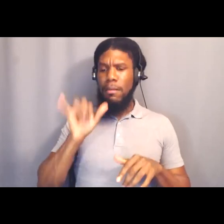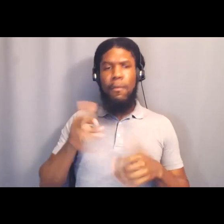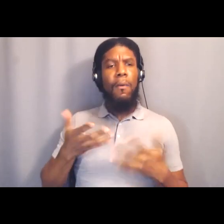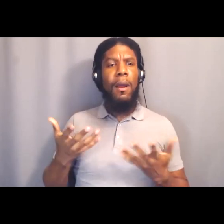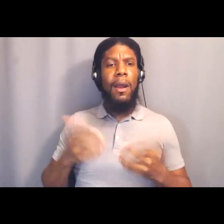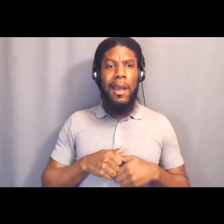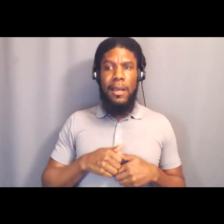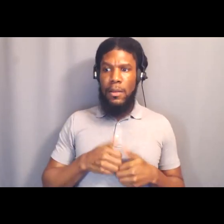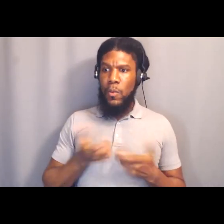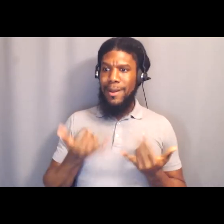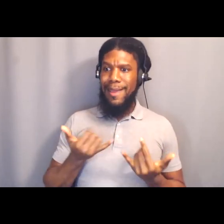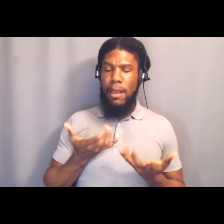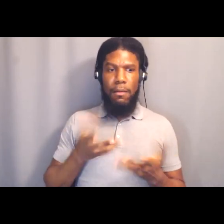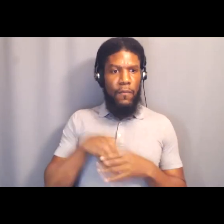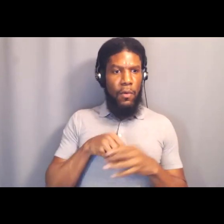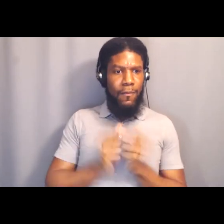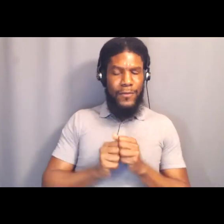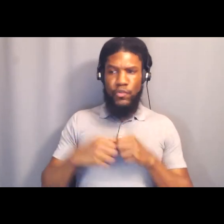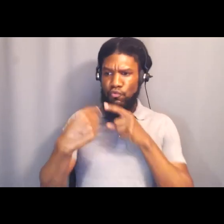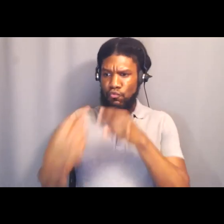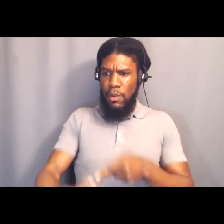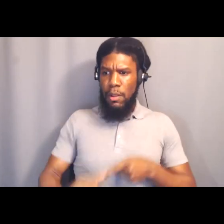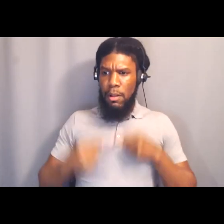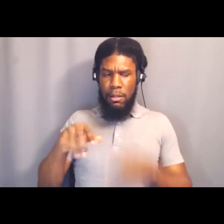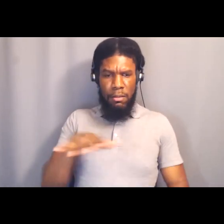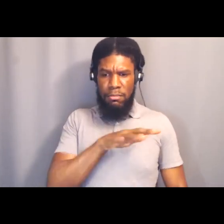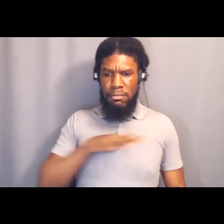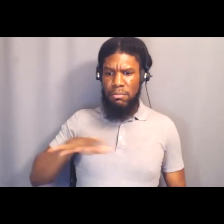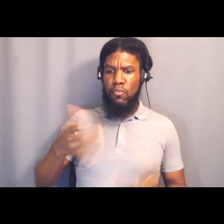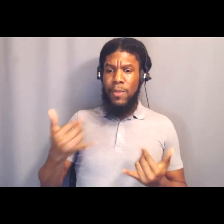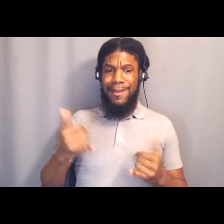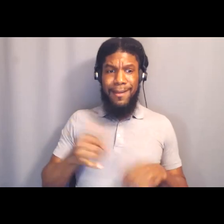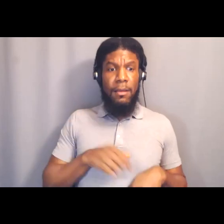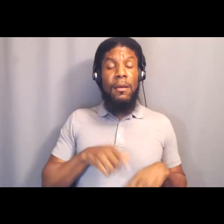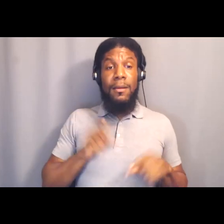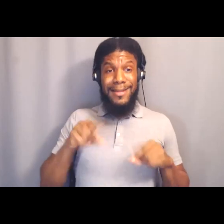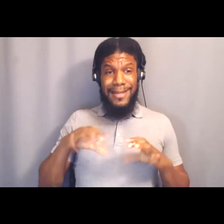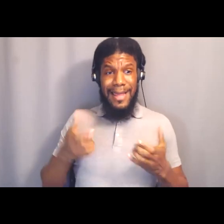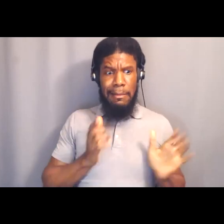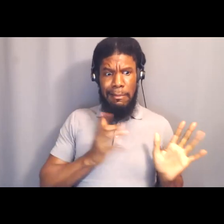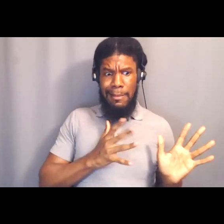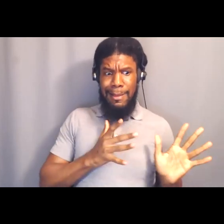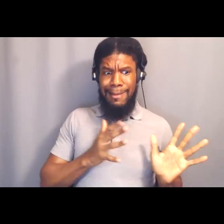Like I'm engaged in struggle right now. Like leading up to this class, I'm thrown off-kilter